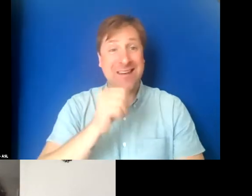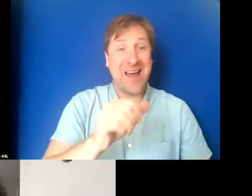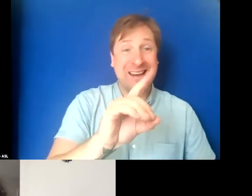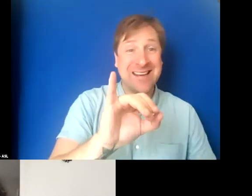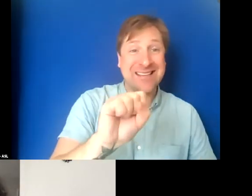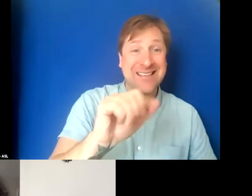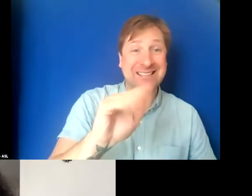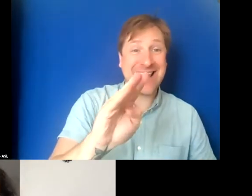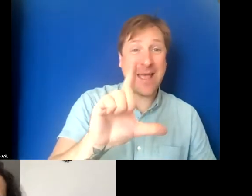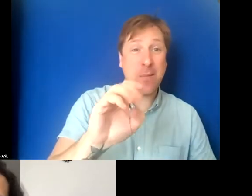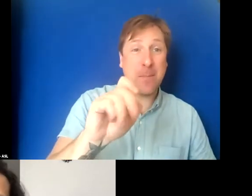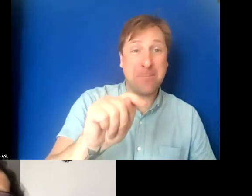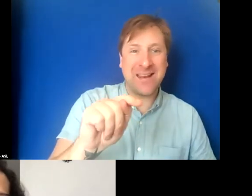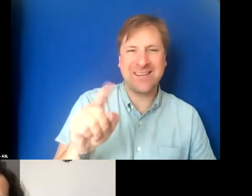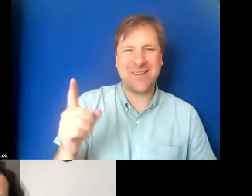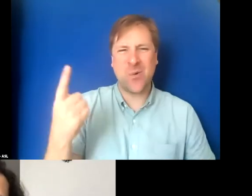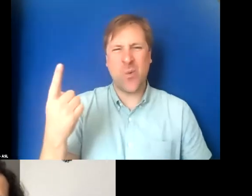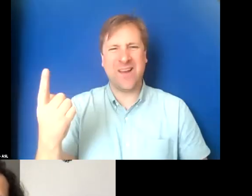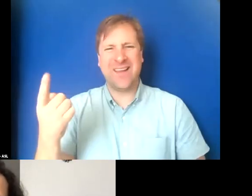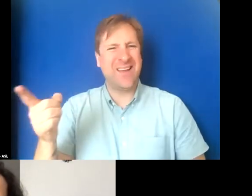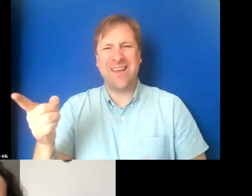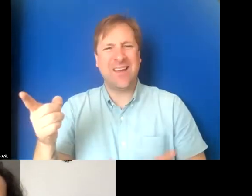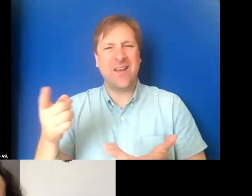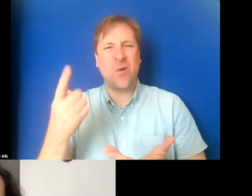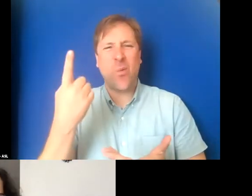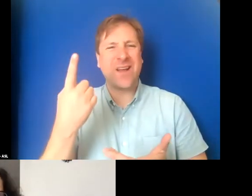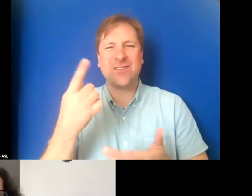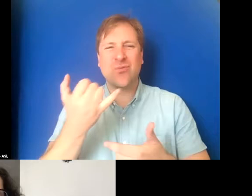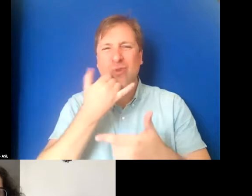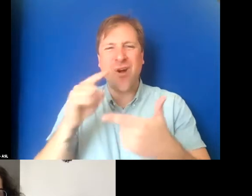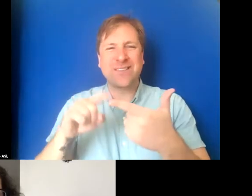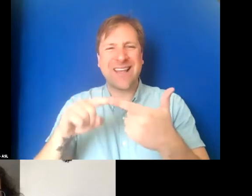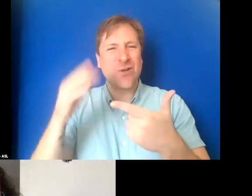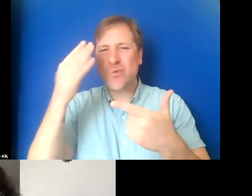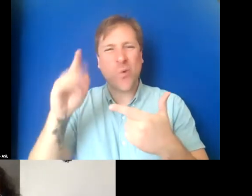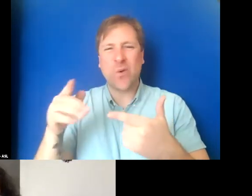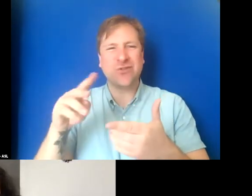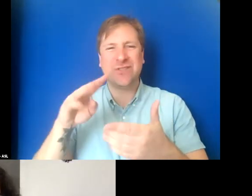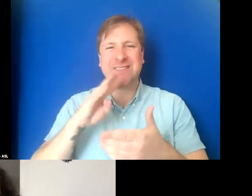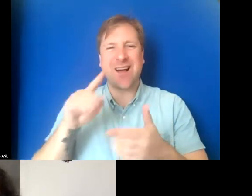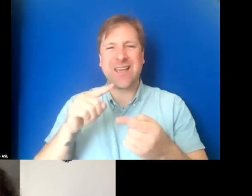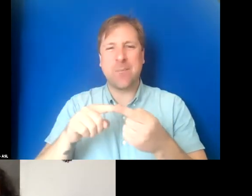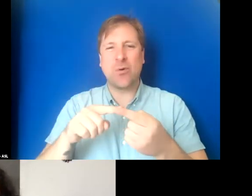Number one, not a thing. Number two, now you don't know what she's talking about. She also said the word crutch